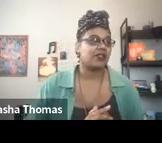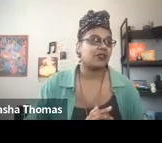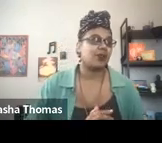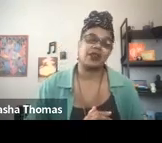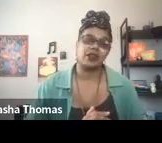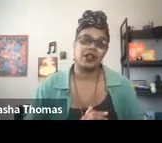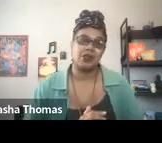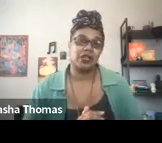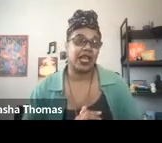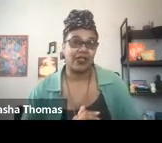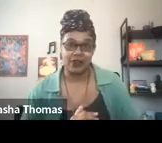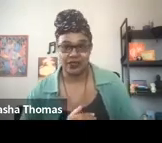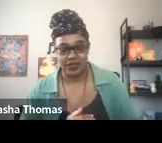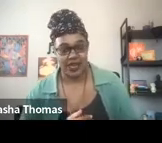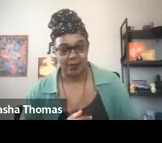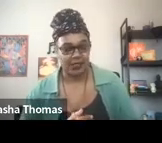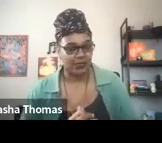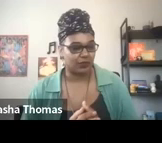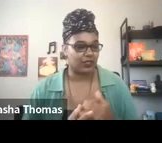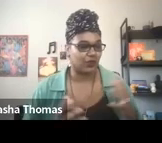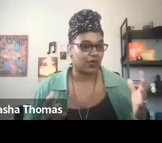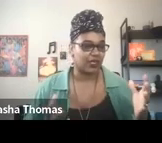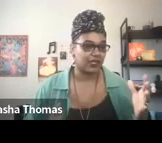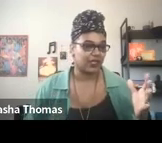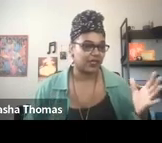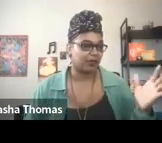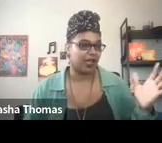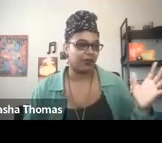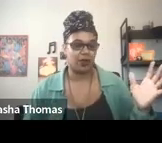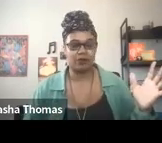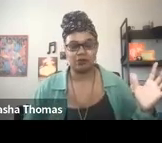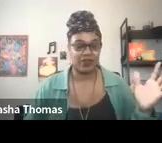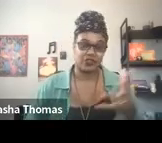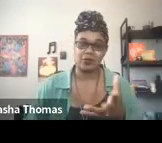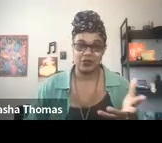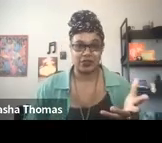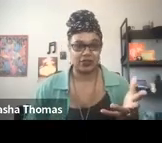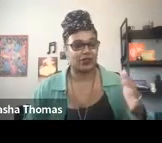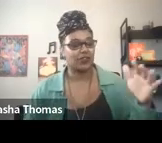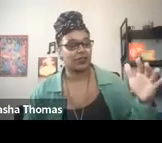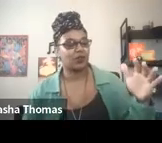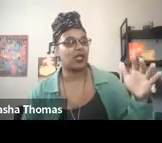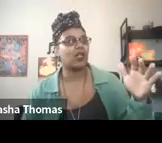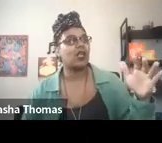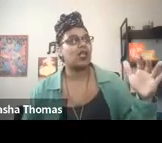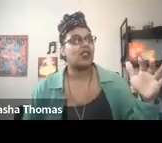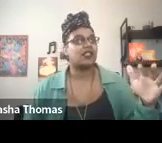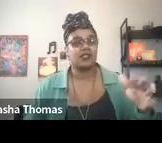and regular community gatherings that happen. So Discord is a platform we've actually been using for this fellowship as well,